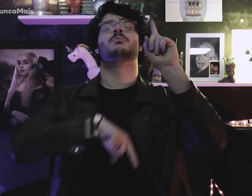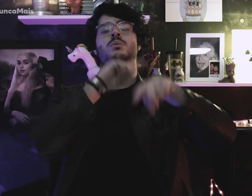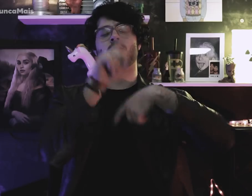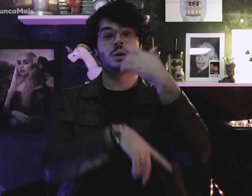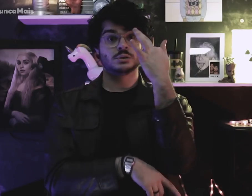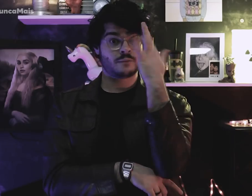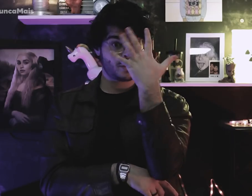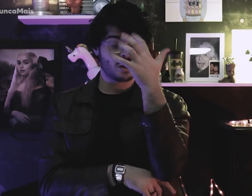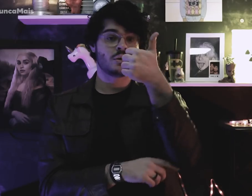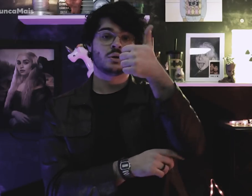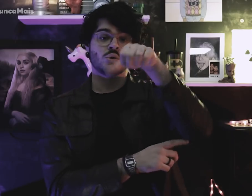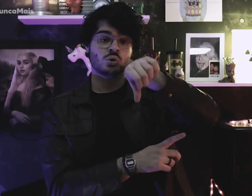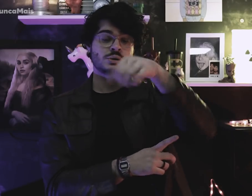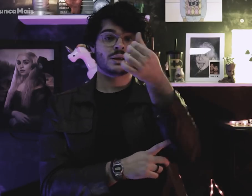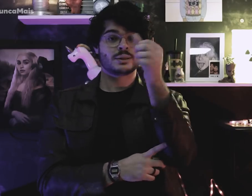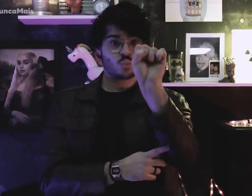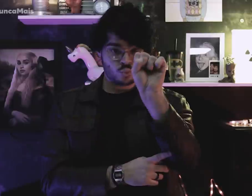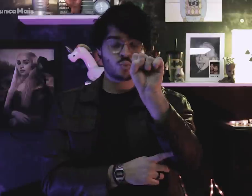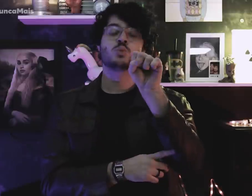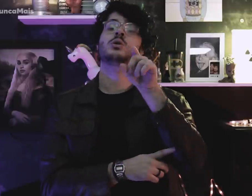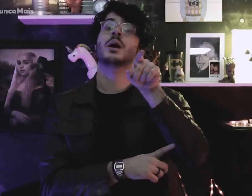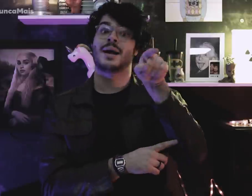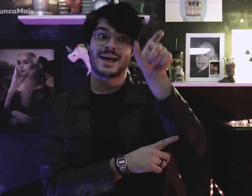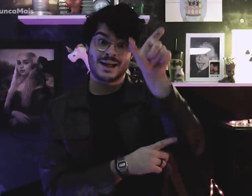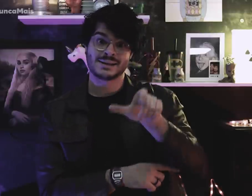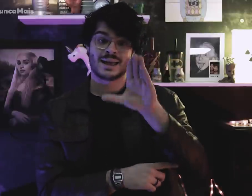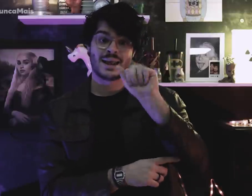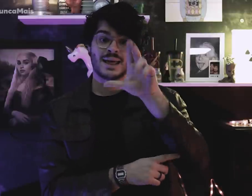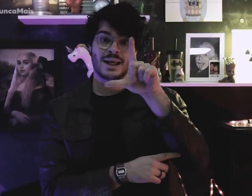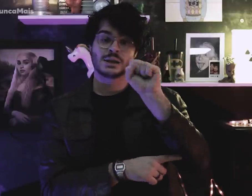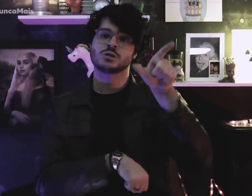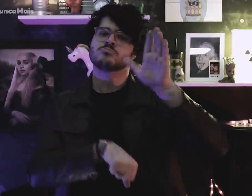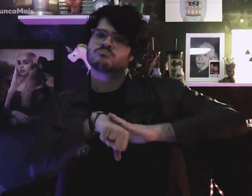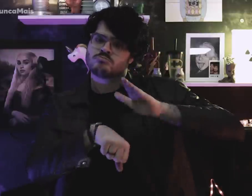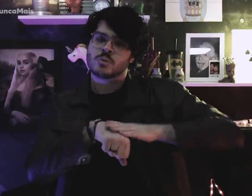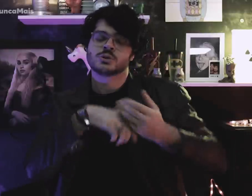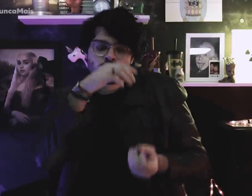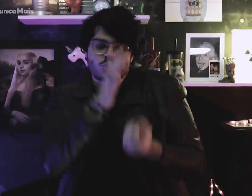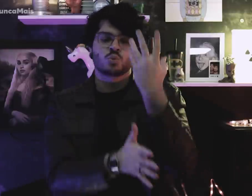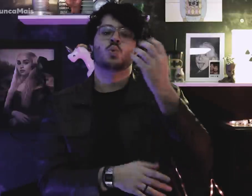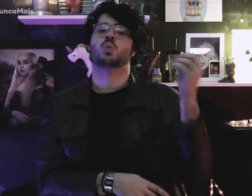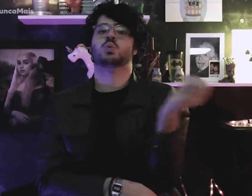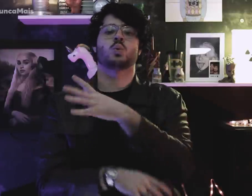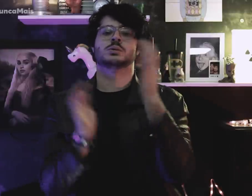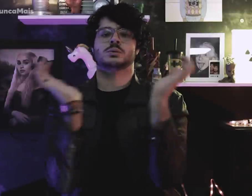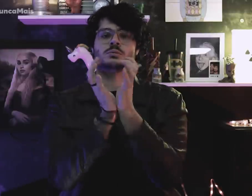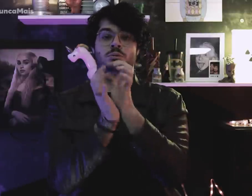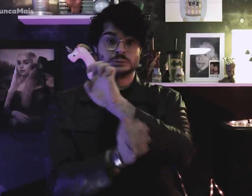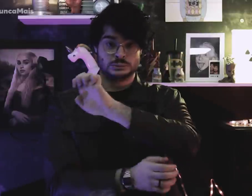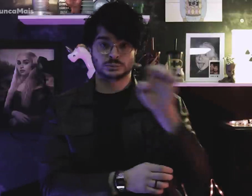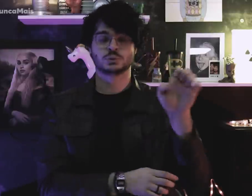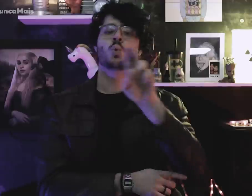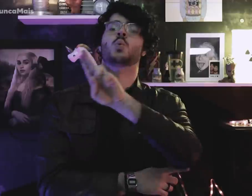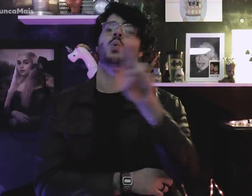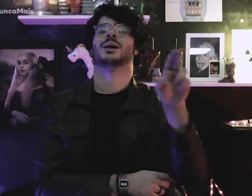In February 1968, Marighella founded new organization far-left,